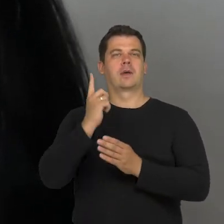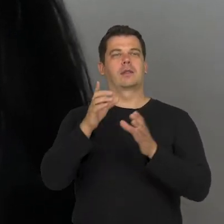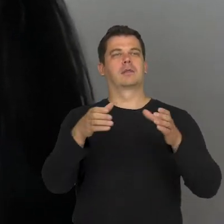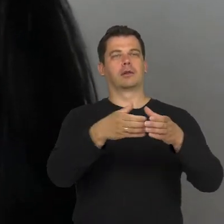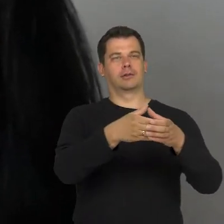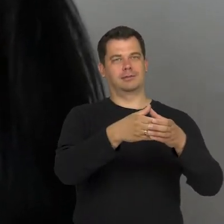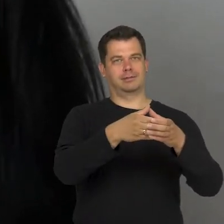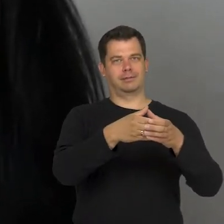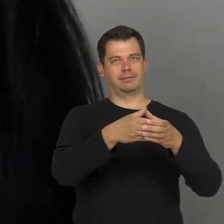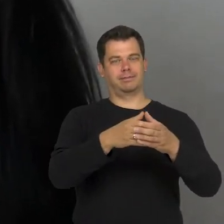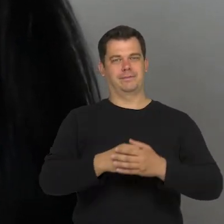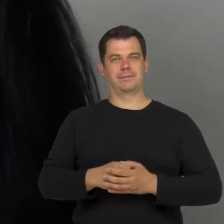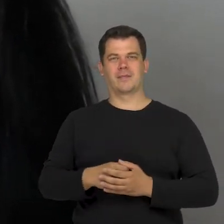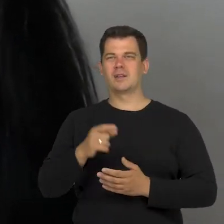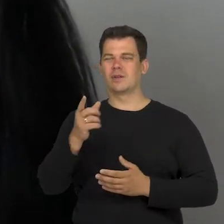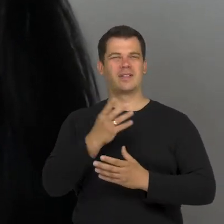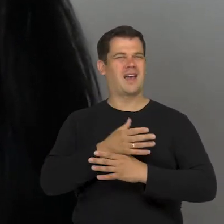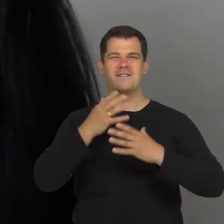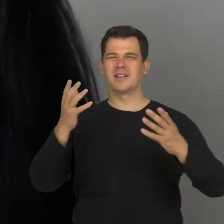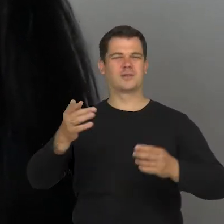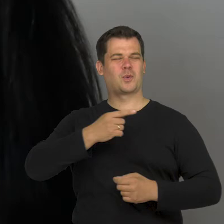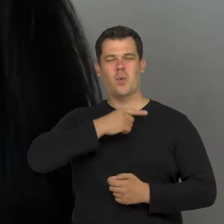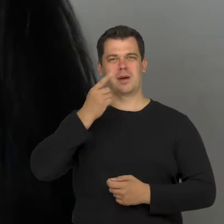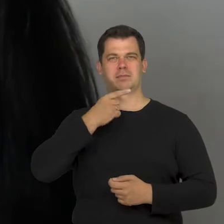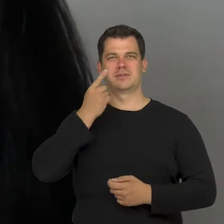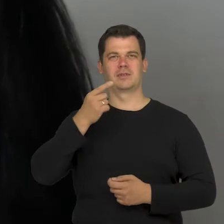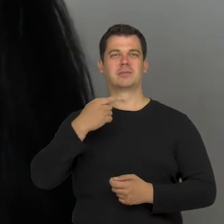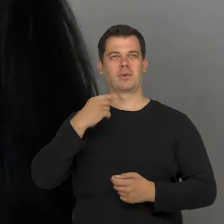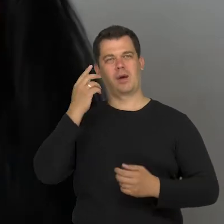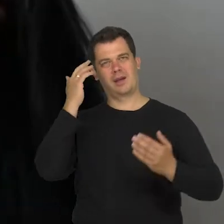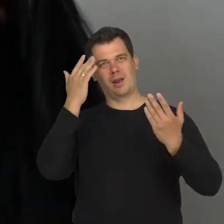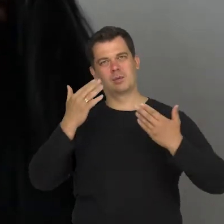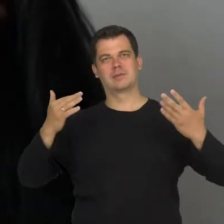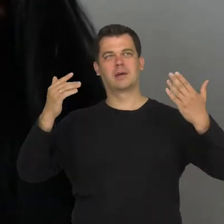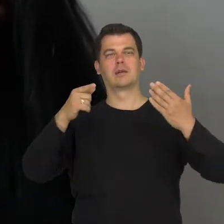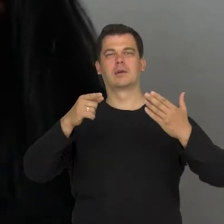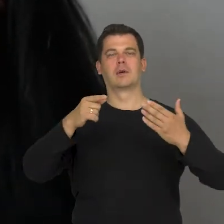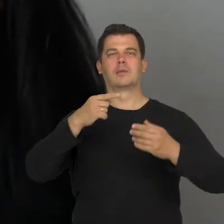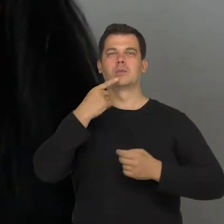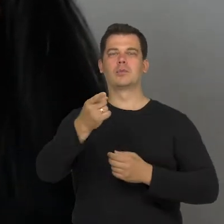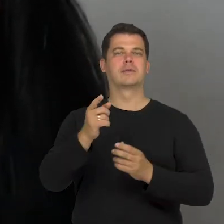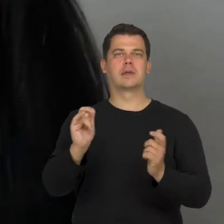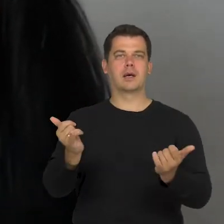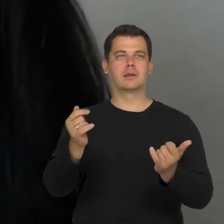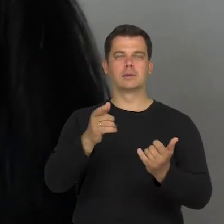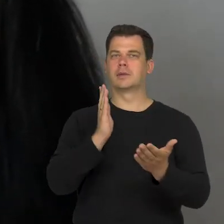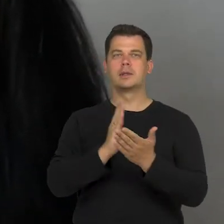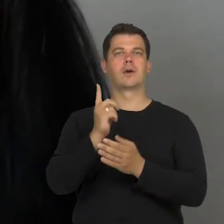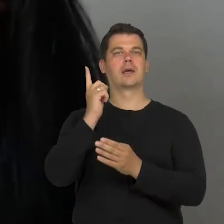And the biggest lie and a sort of illusion is the narration saying that we are a homogeneous country.